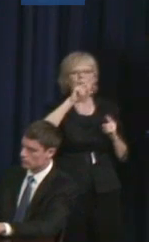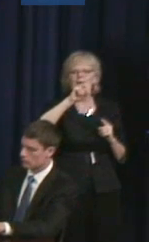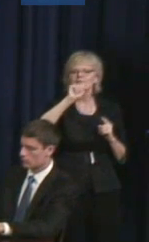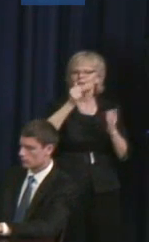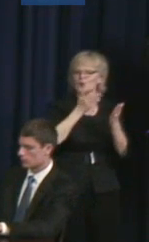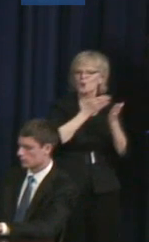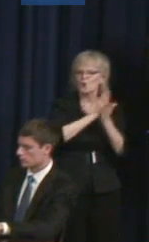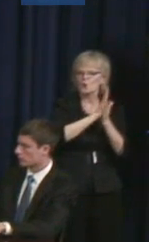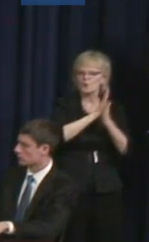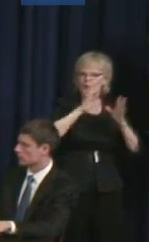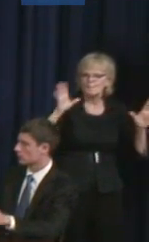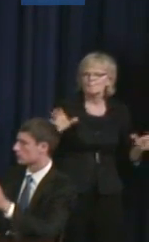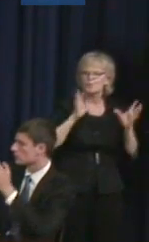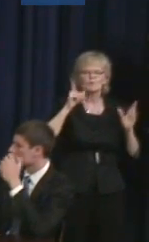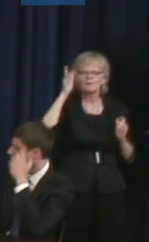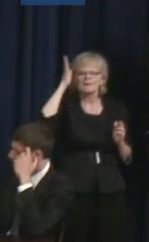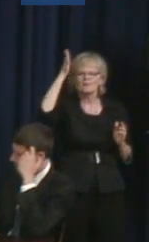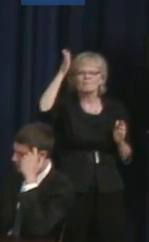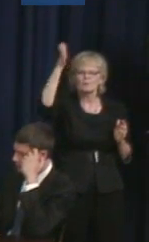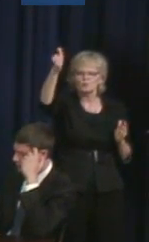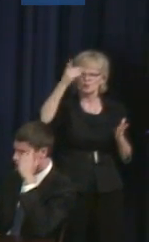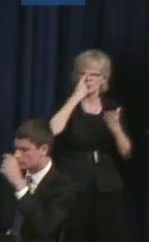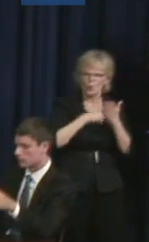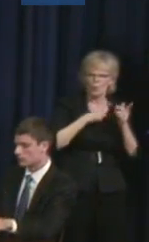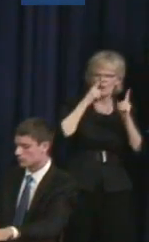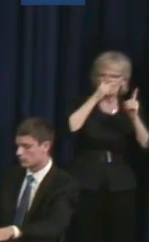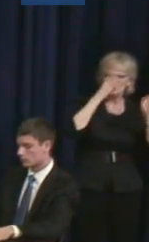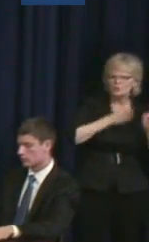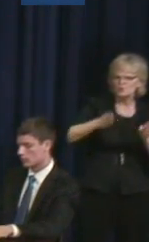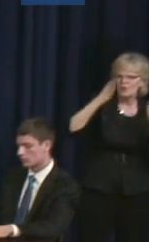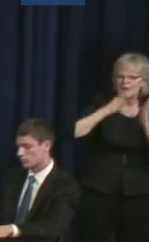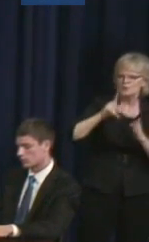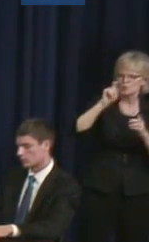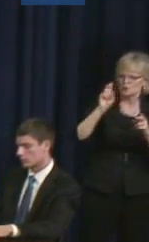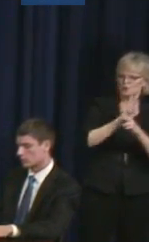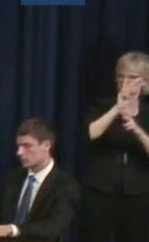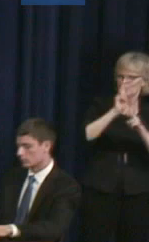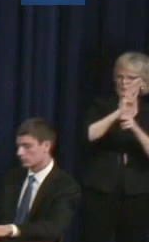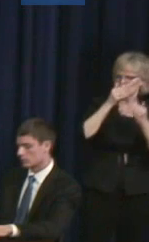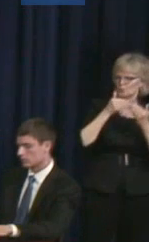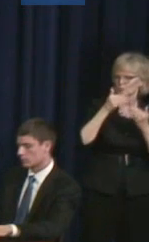movement, what strategy should we be considering employing in the area of advocacy?